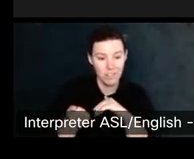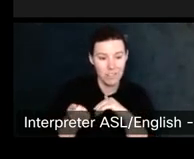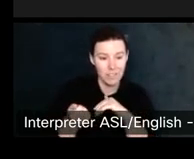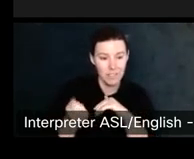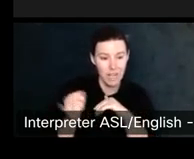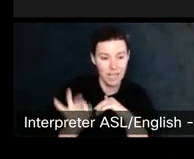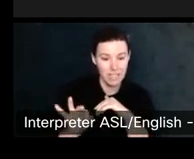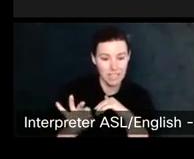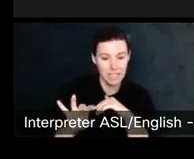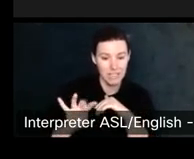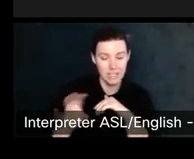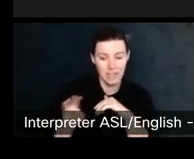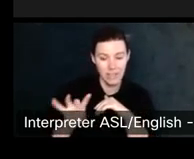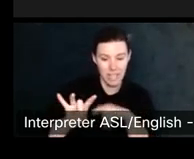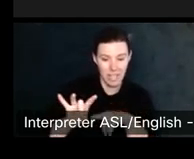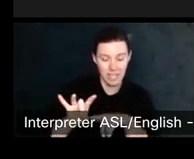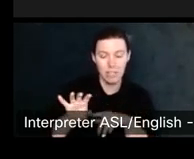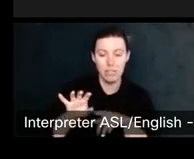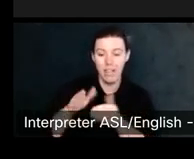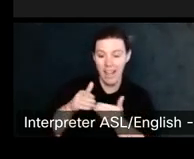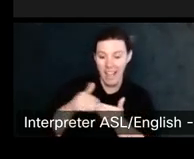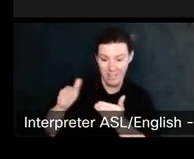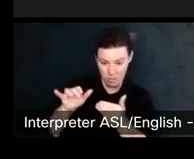So your copyright. seventy years so your copyright